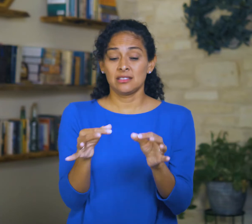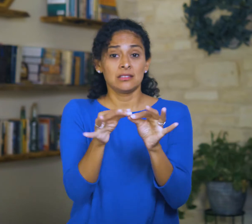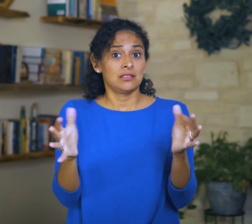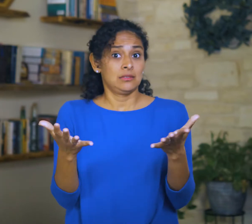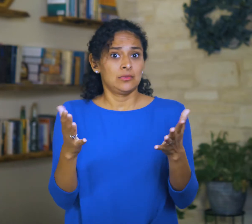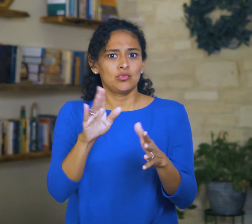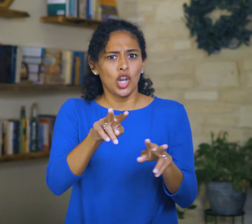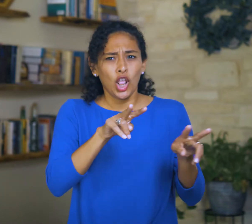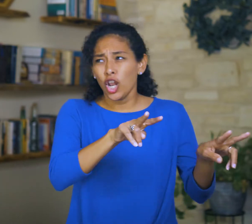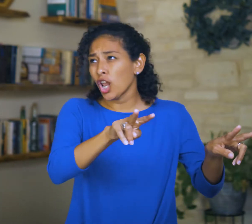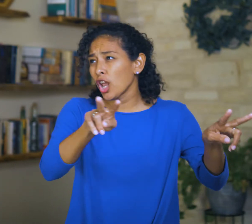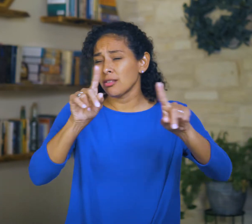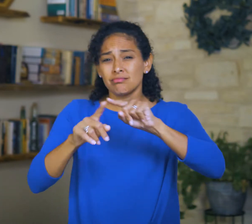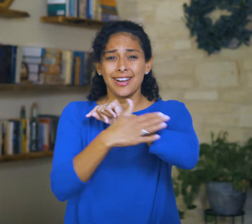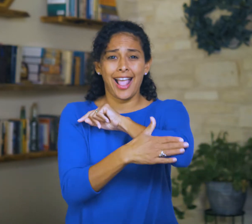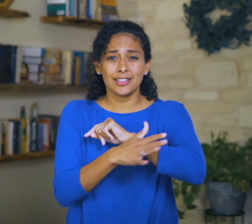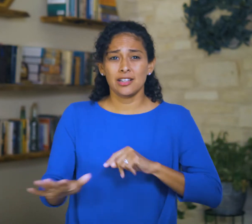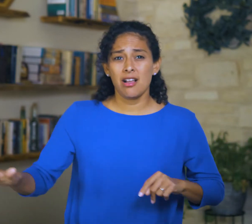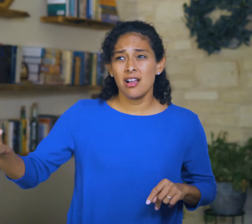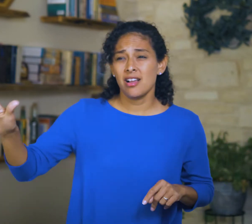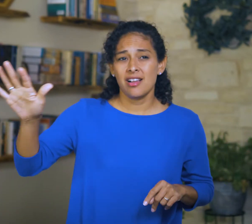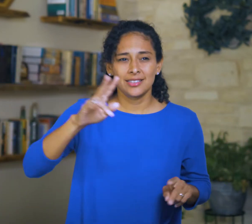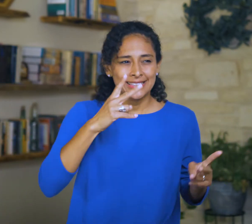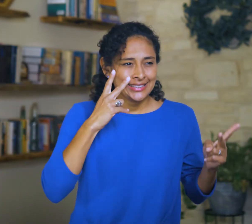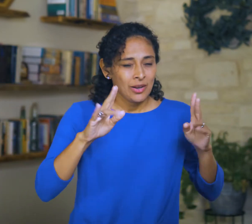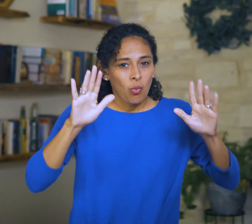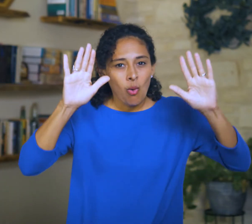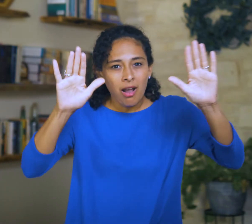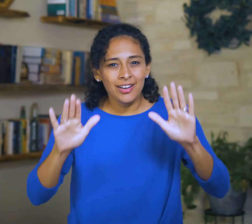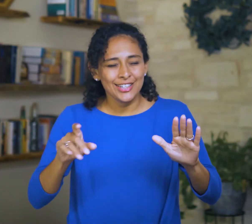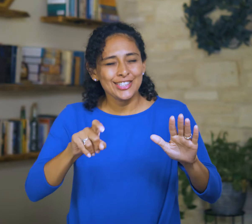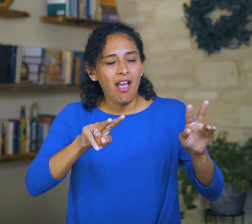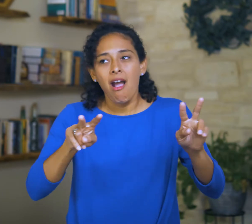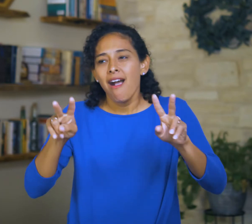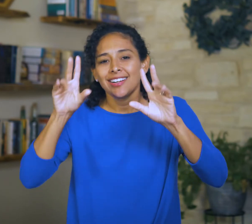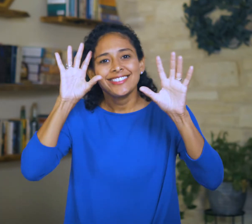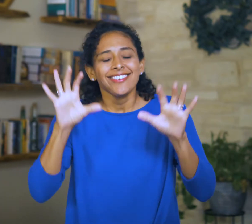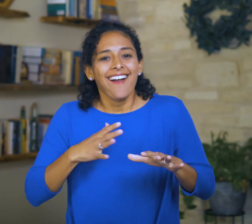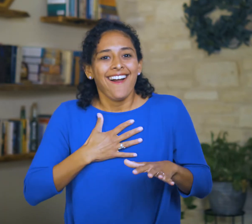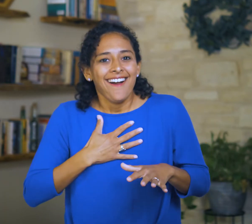“Look among the nations, and see: wonder and be astounded.